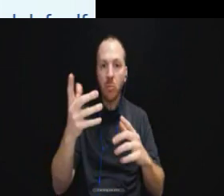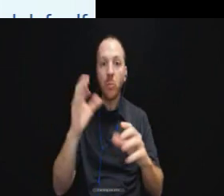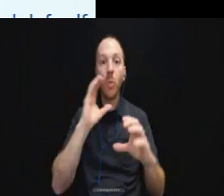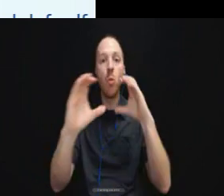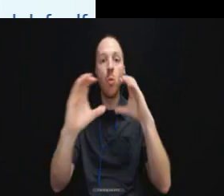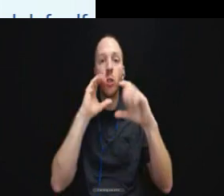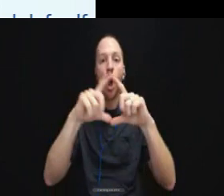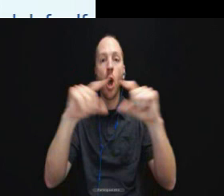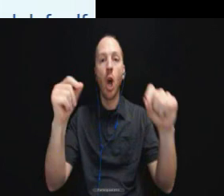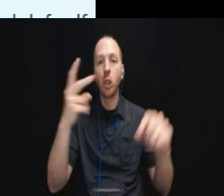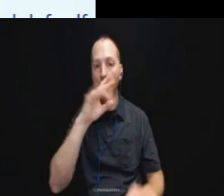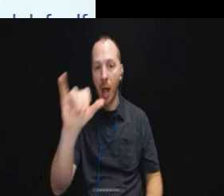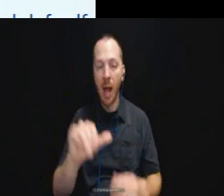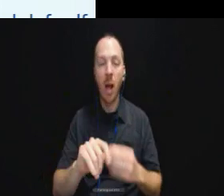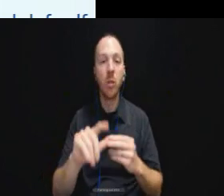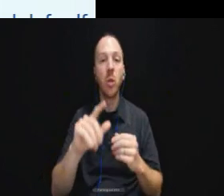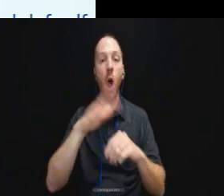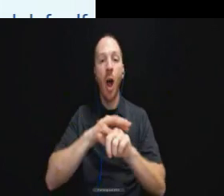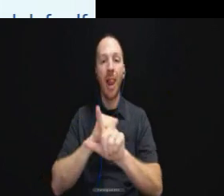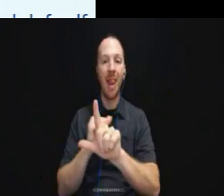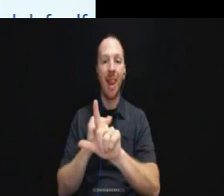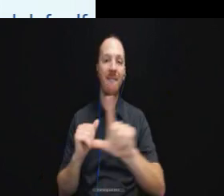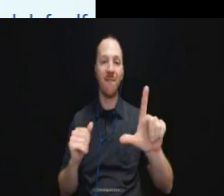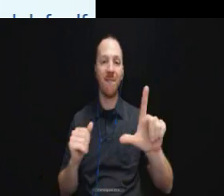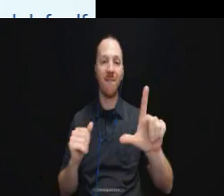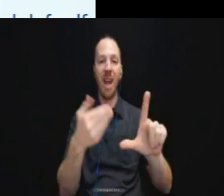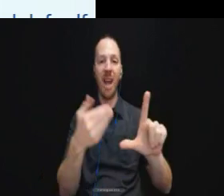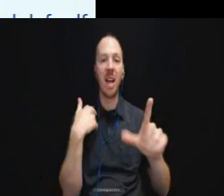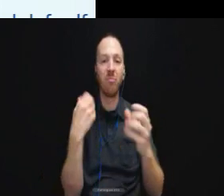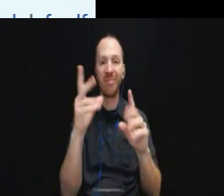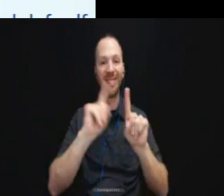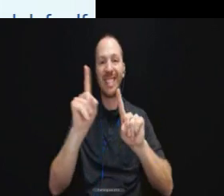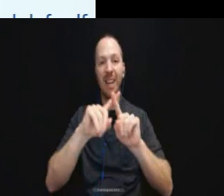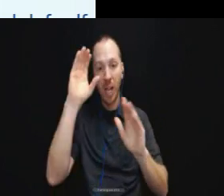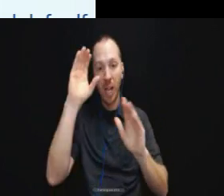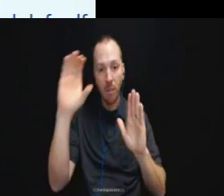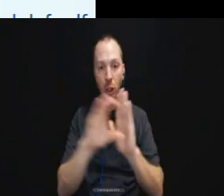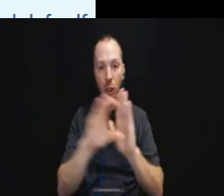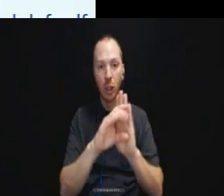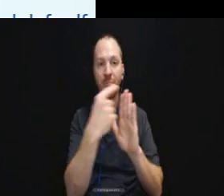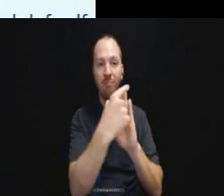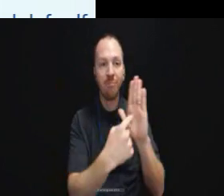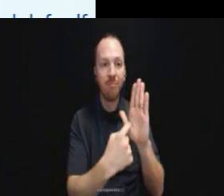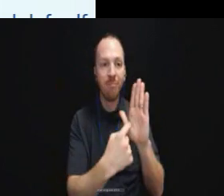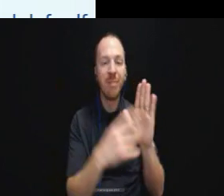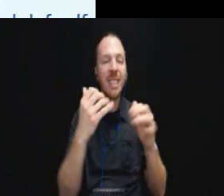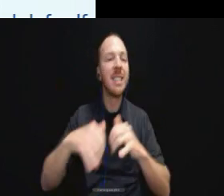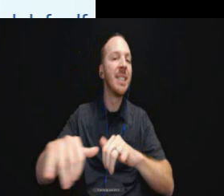cards look like. So the one on the left has a number of different images that show kind of standard violations.